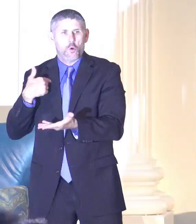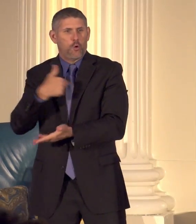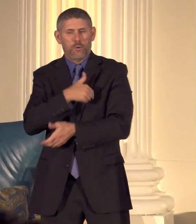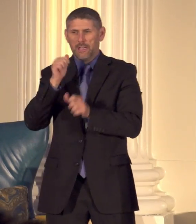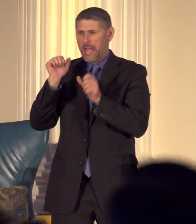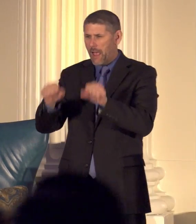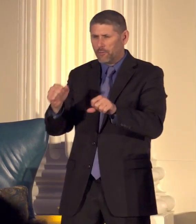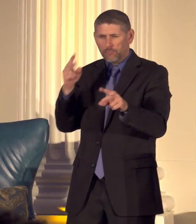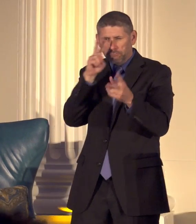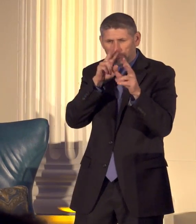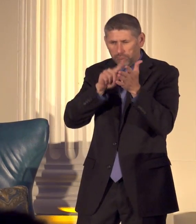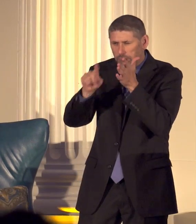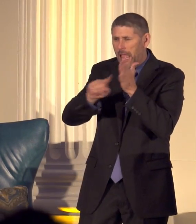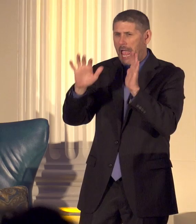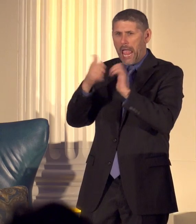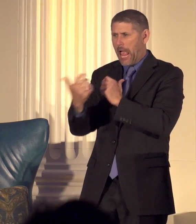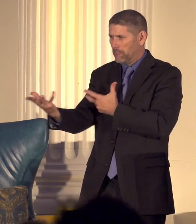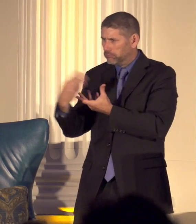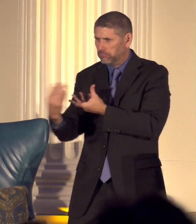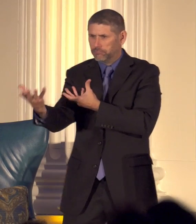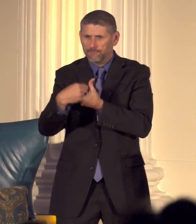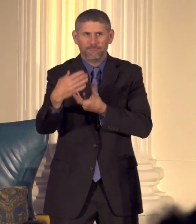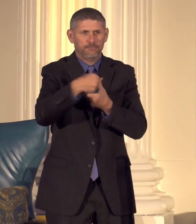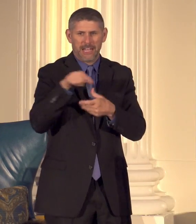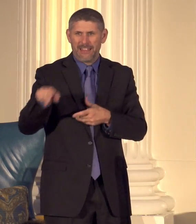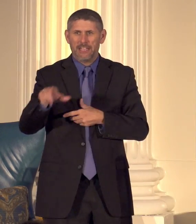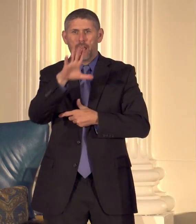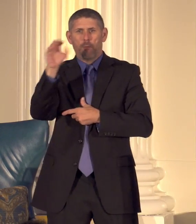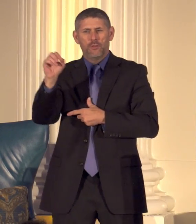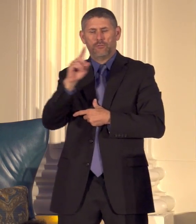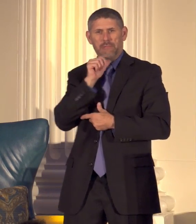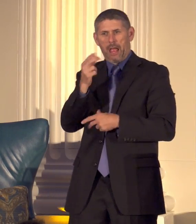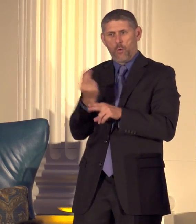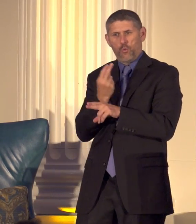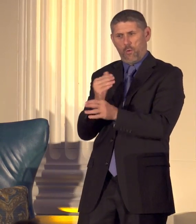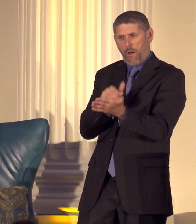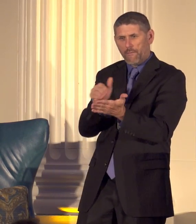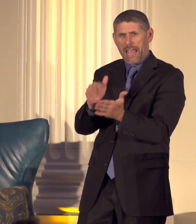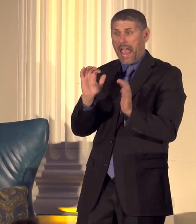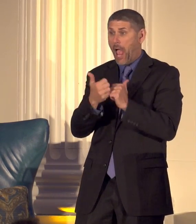underutilized firms and how do we better engage them you know we need to have an